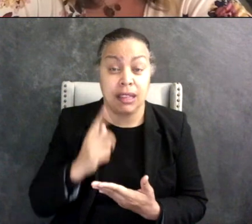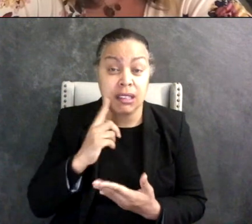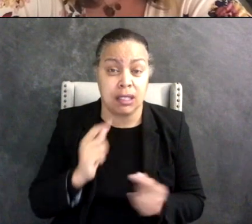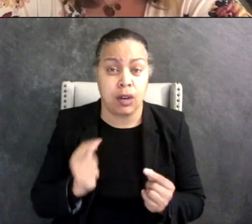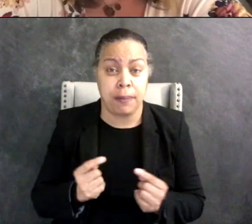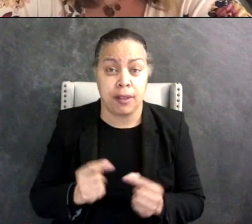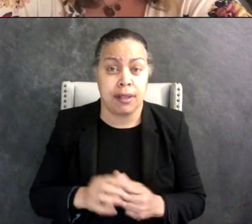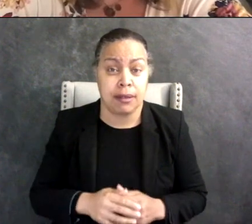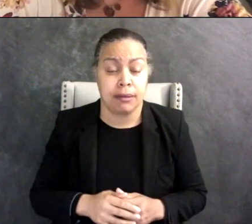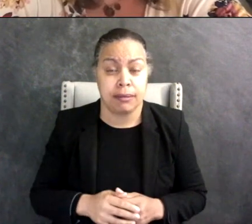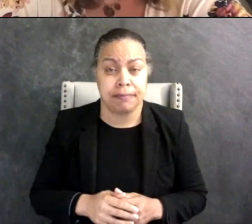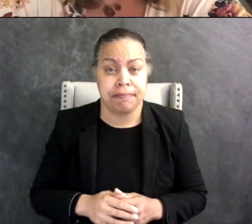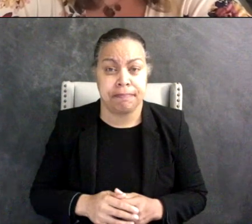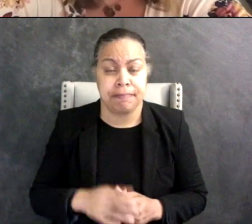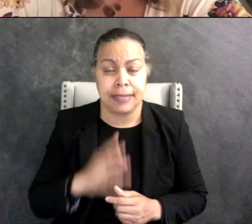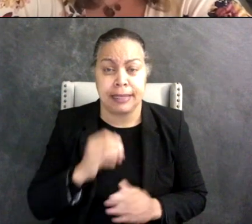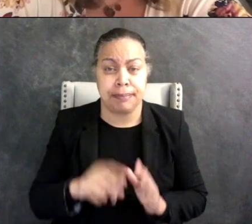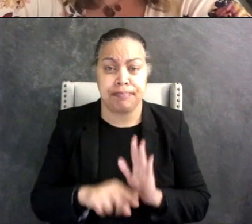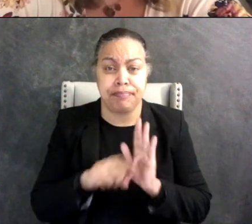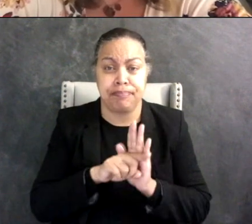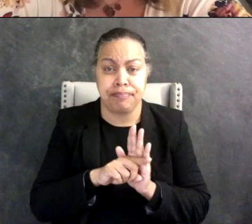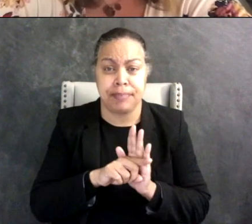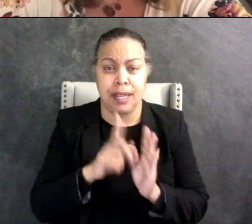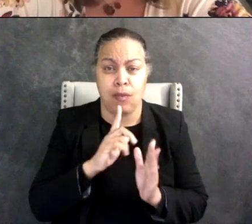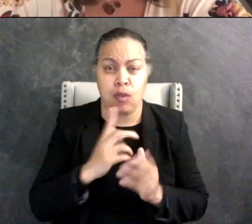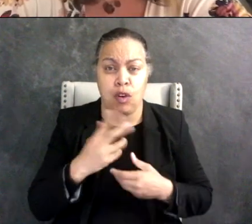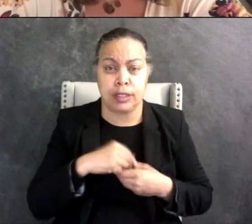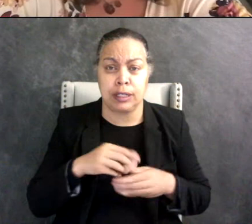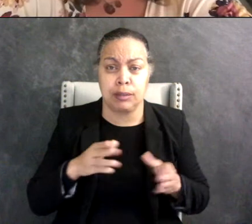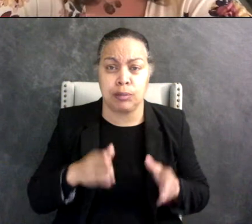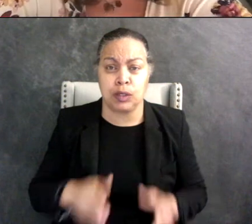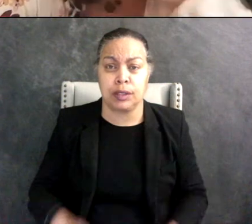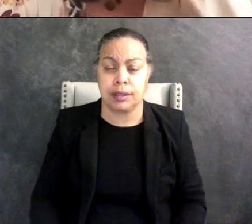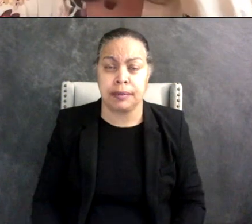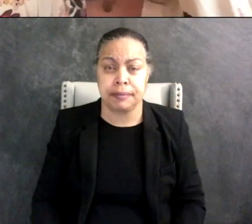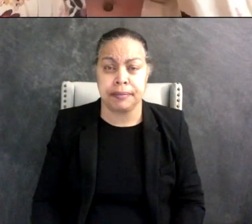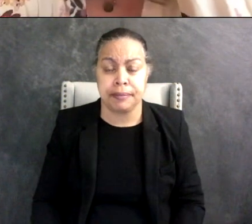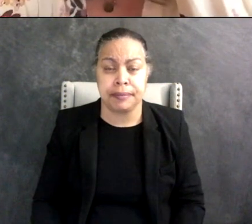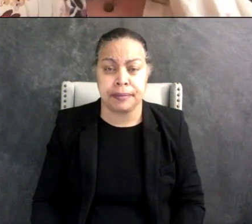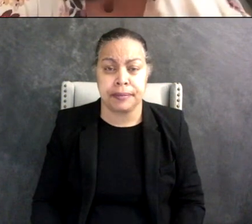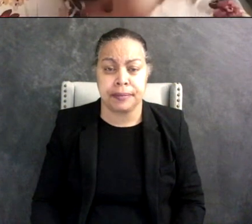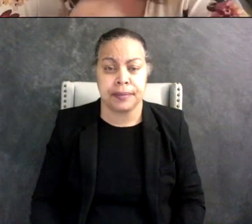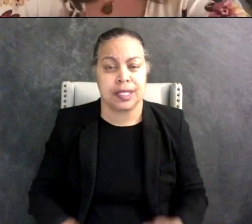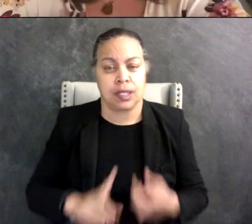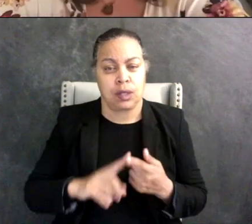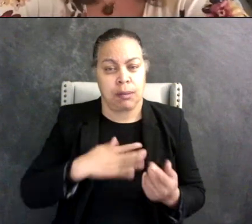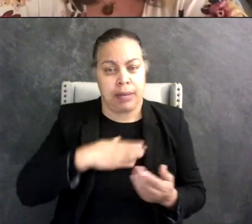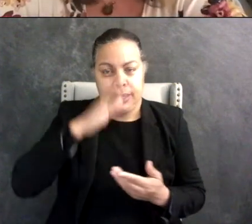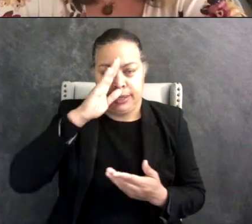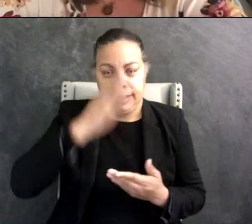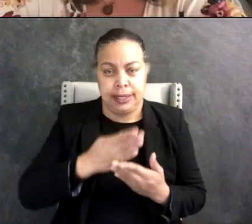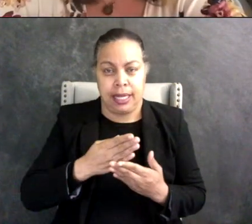and stigmatizing to the autistic person and so when my son was in first grade,